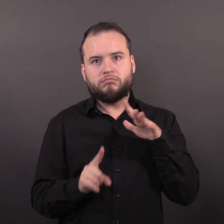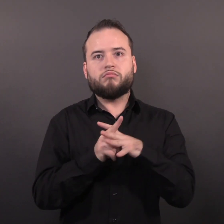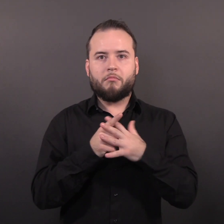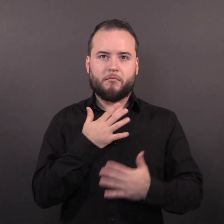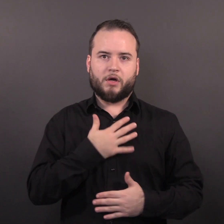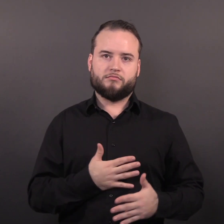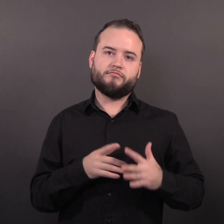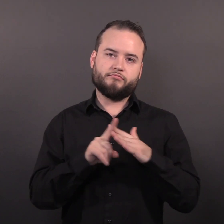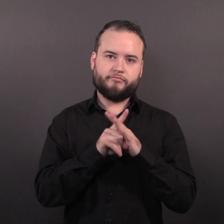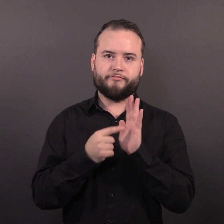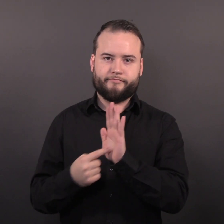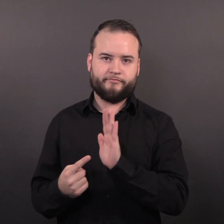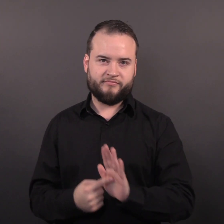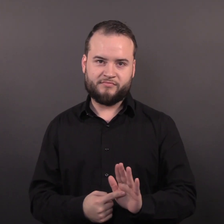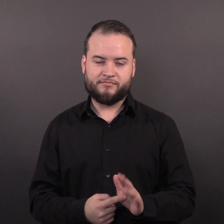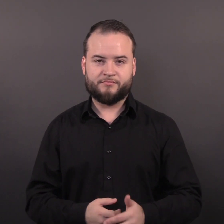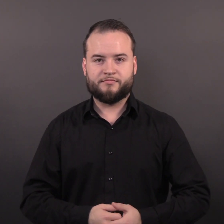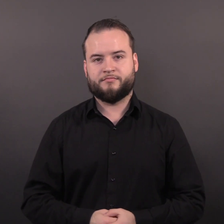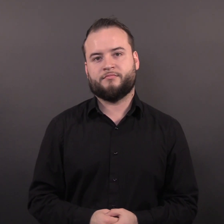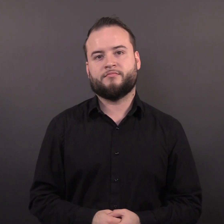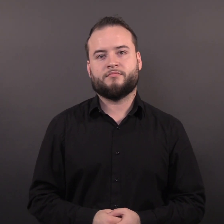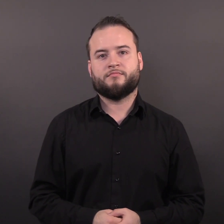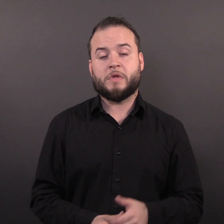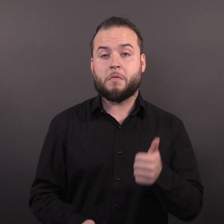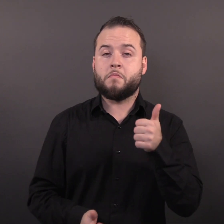Most people with monkeypox will get a rash.